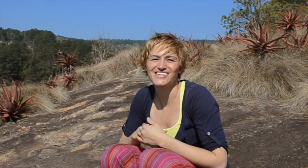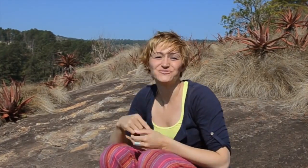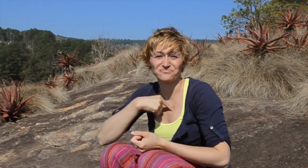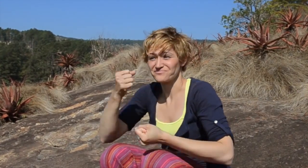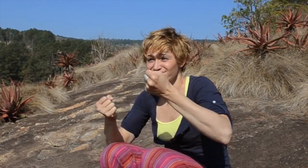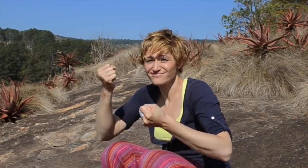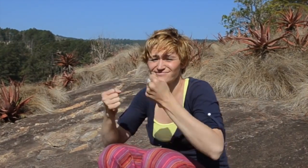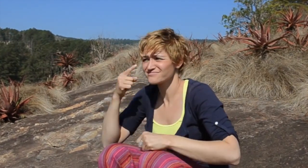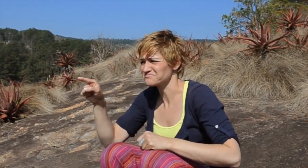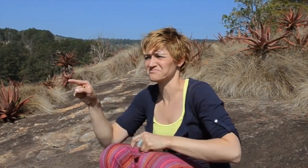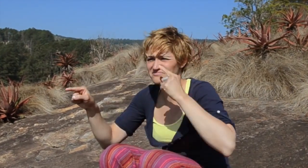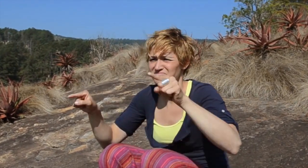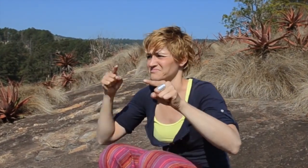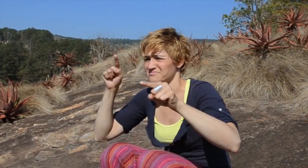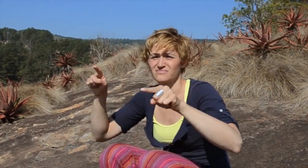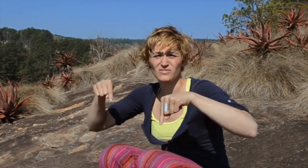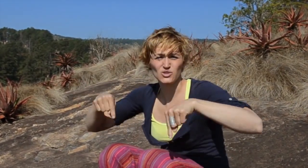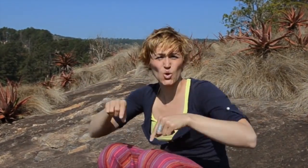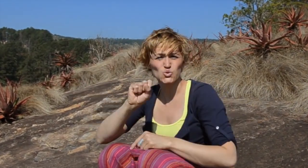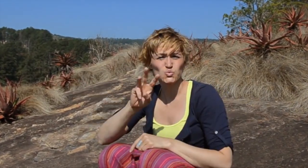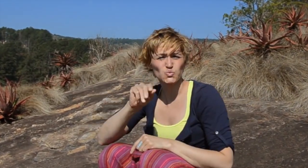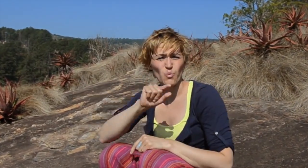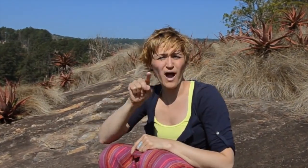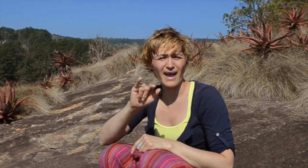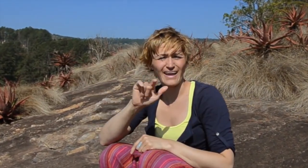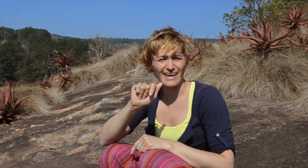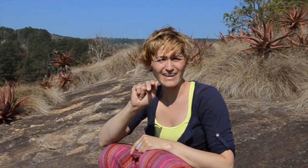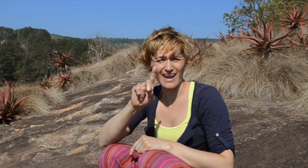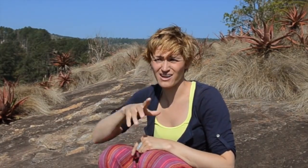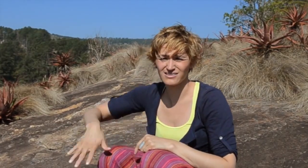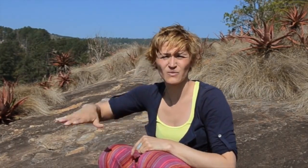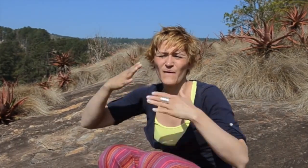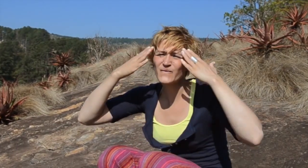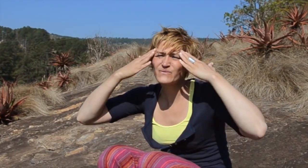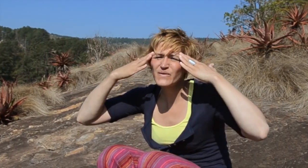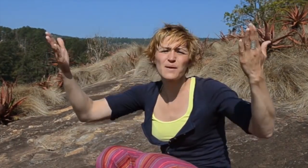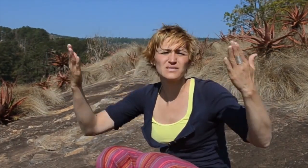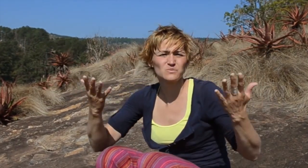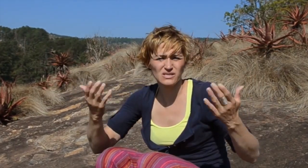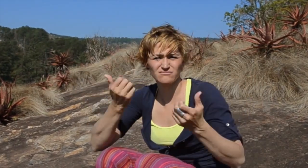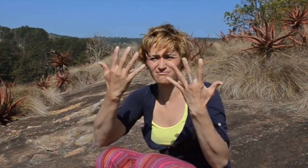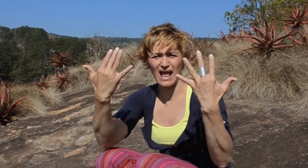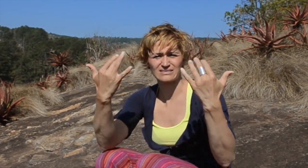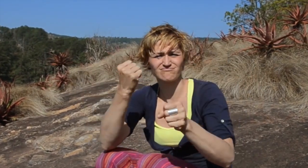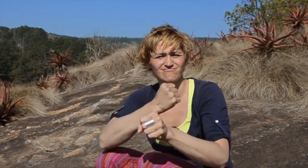There is no coldness here. On my drive, I saw many handmade art